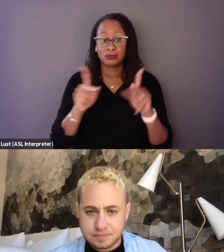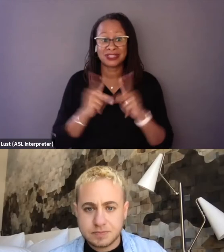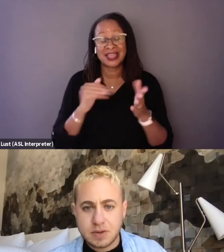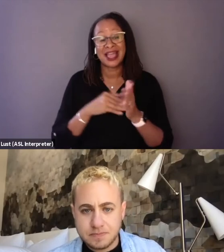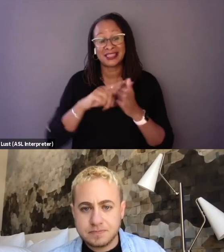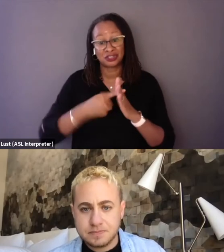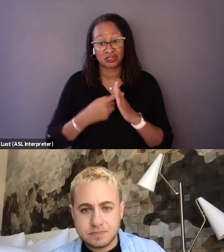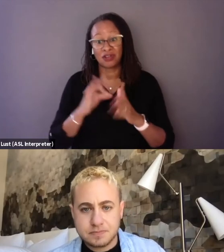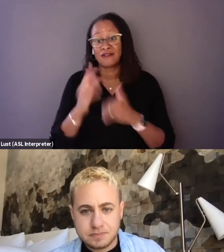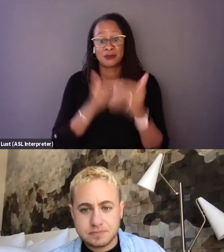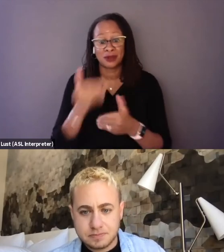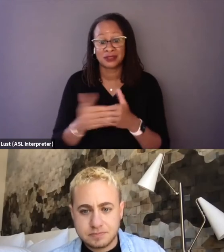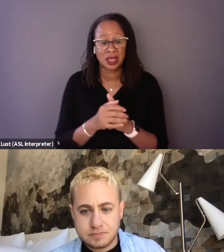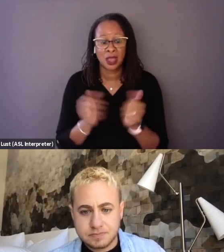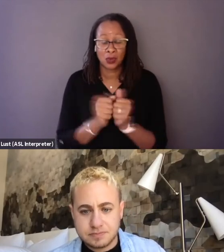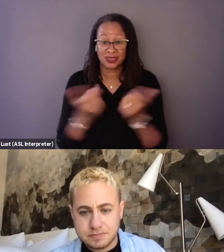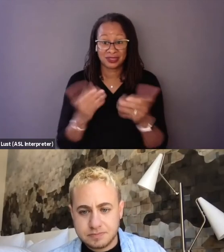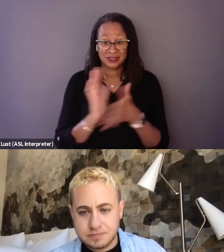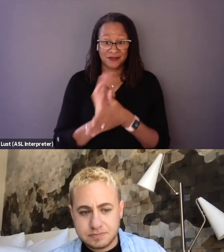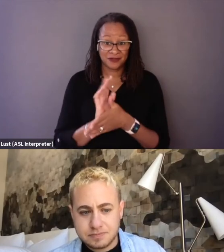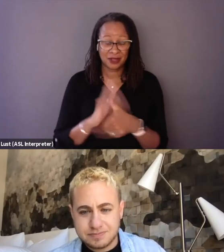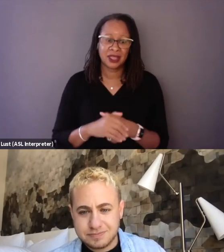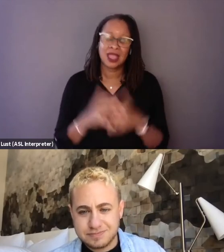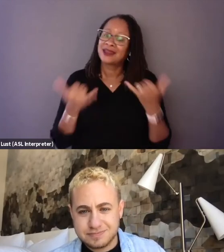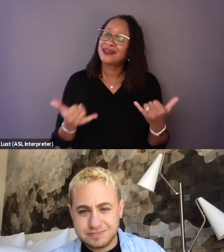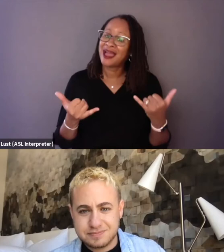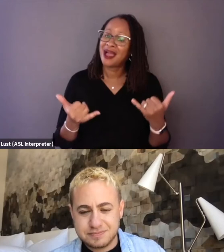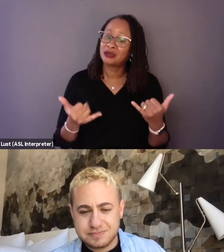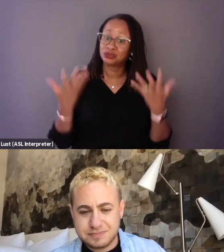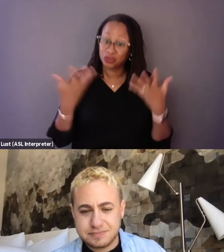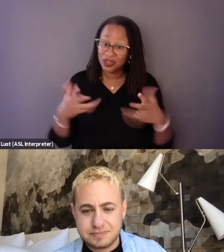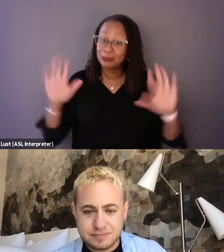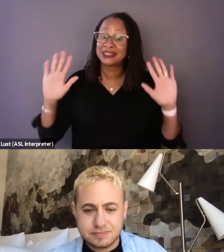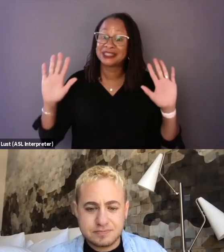of the process with this film. Now that you've completed it, it's out there in the world,